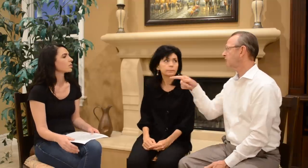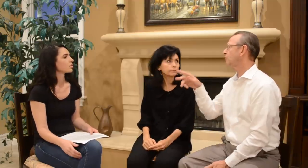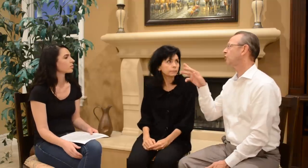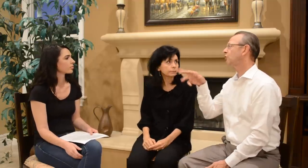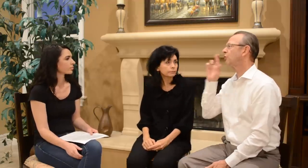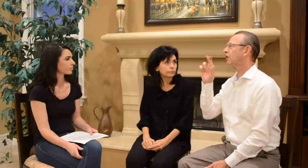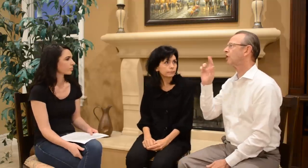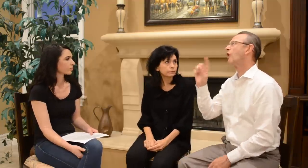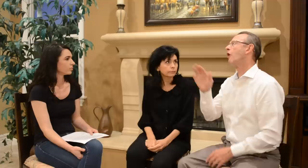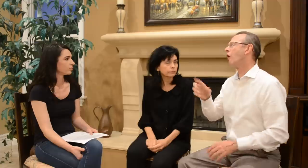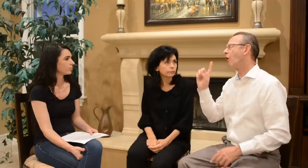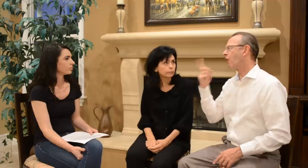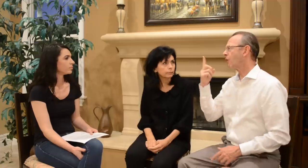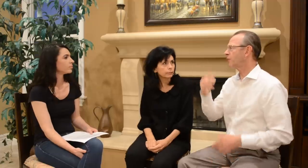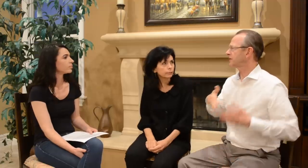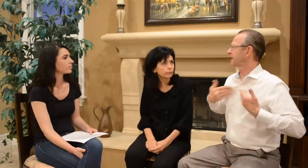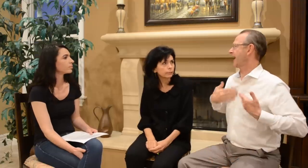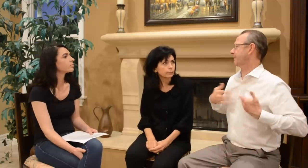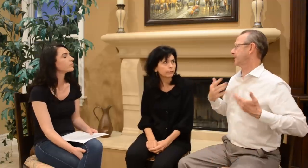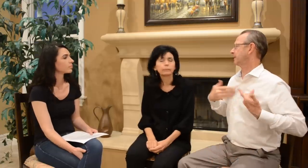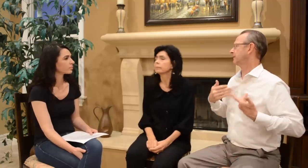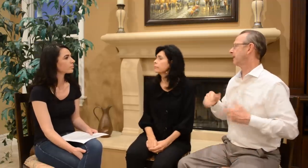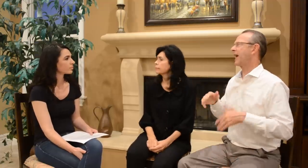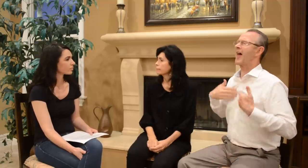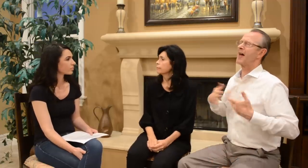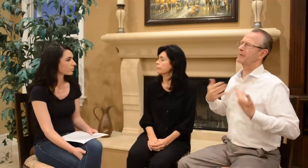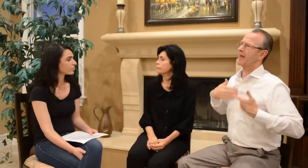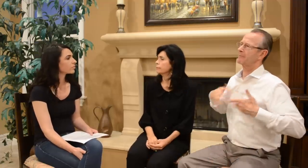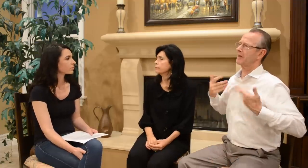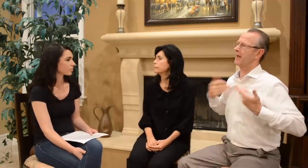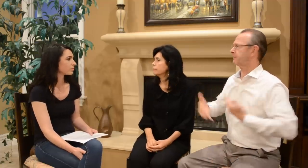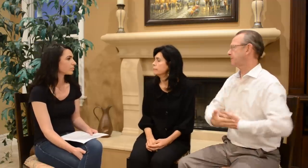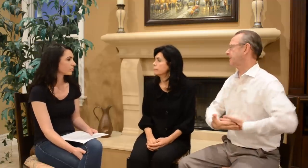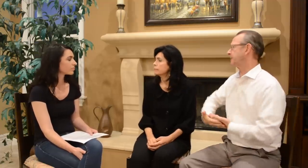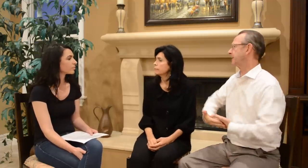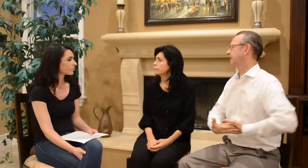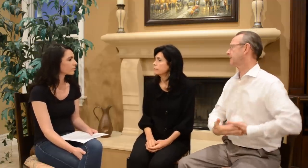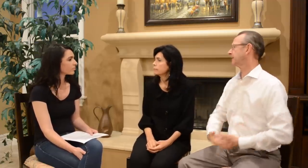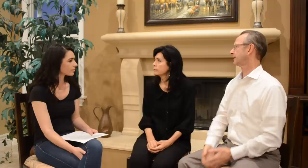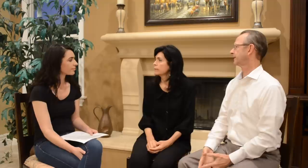And you were always happy. Happy, Happy, Happy baby!